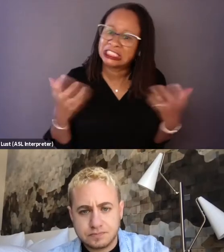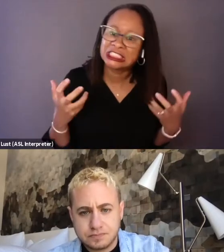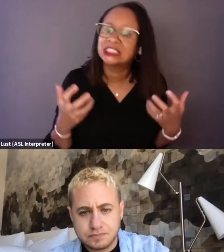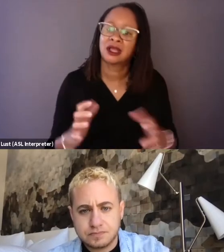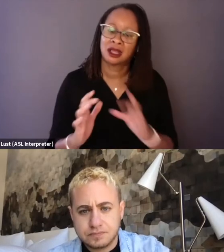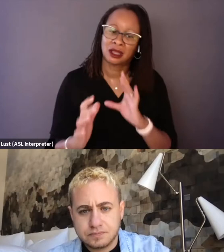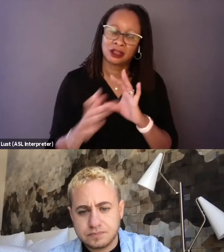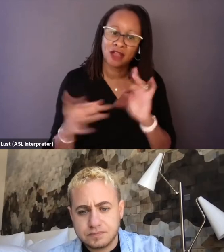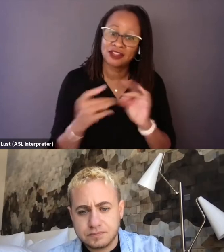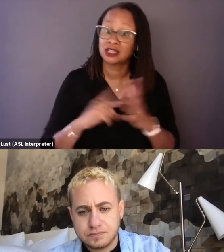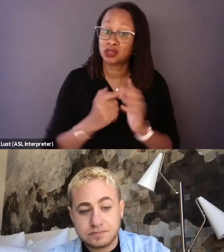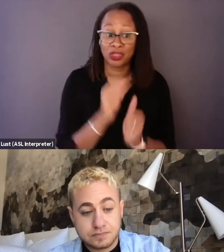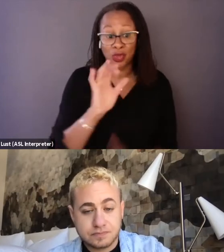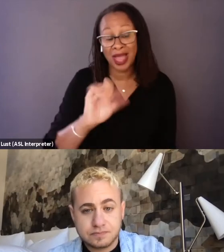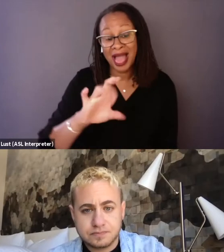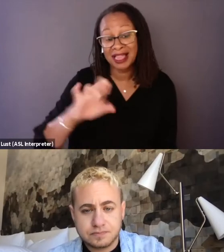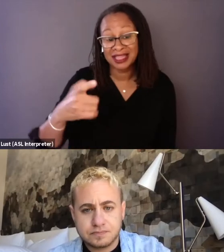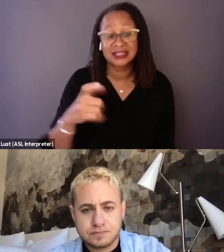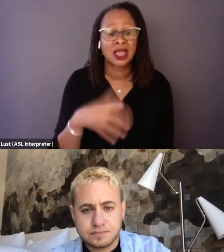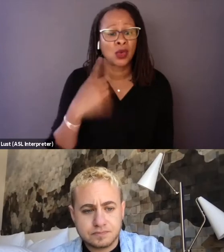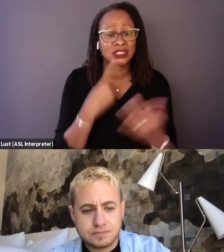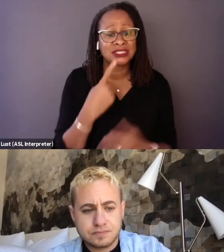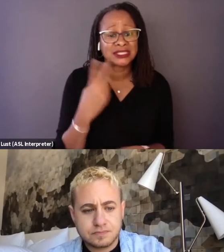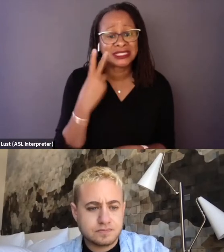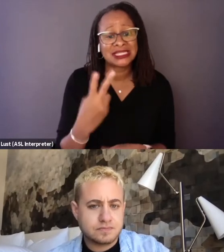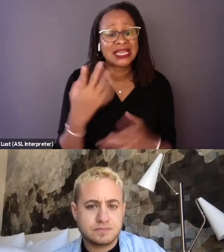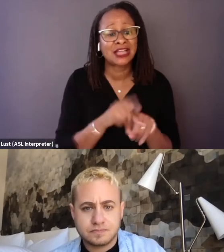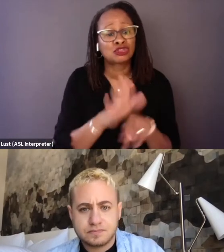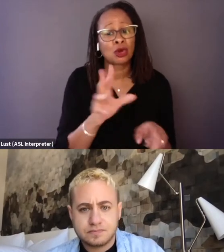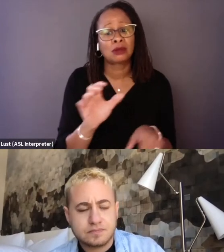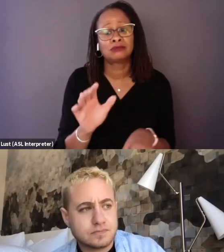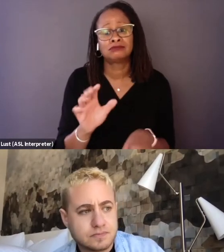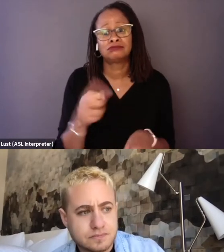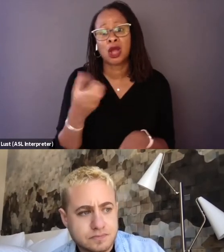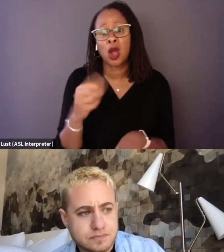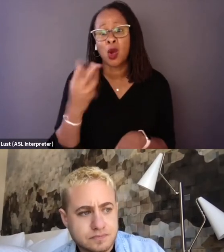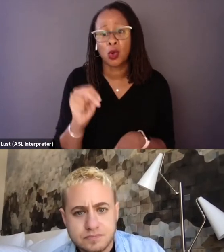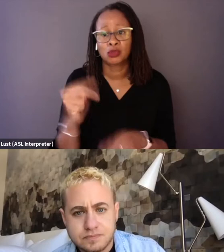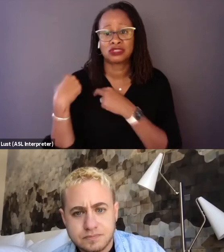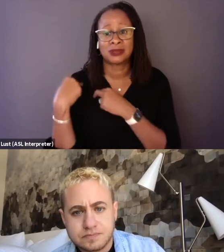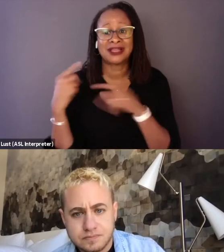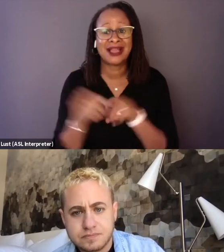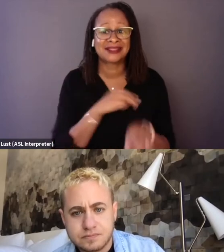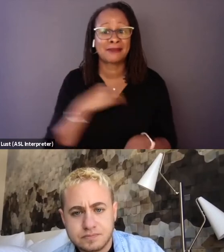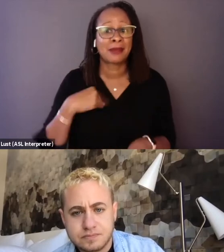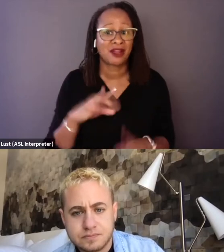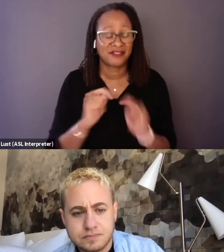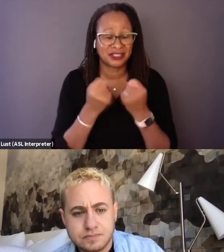I'll start with you, Alex, what did you see as like kind of your own responsibility as a member of this filmmaking team as it relates to these young people?